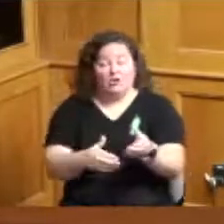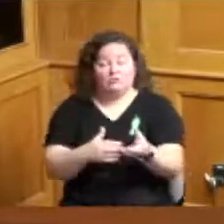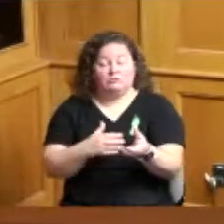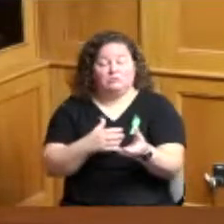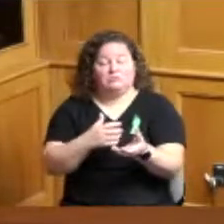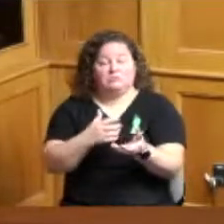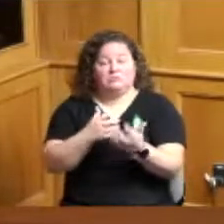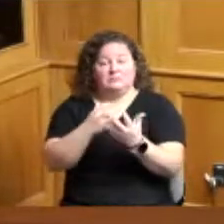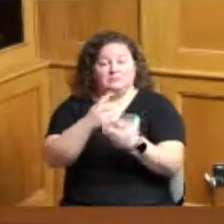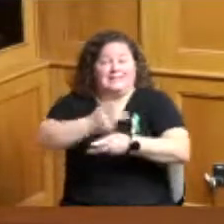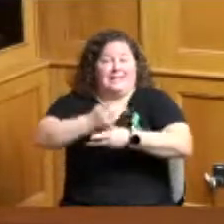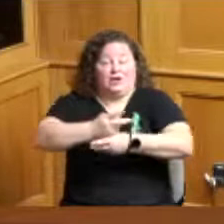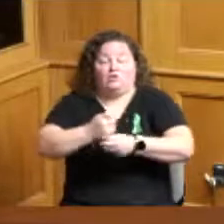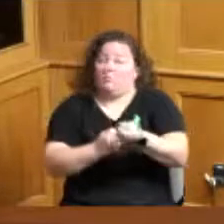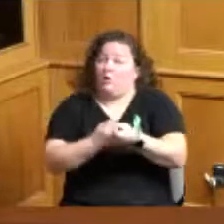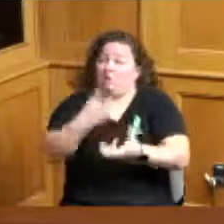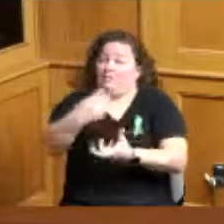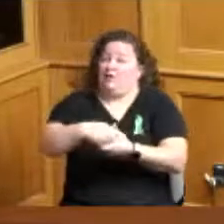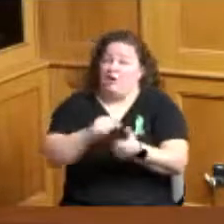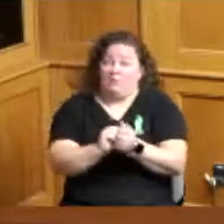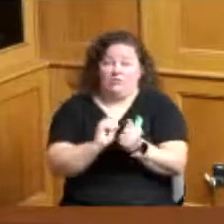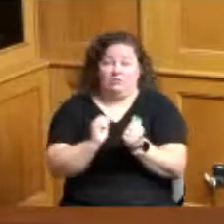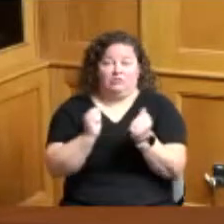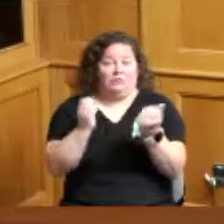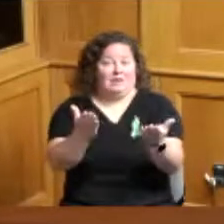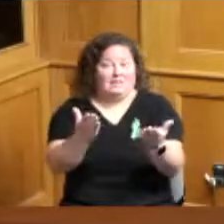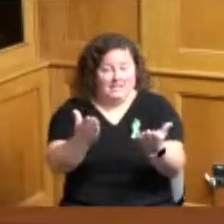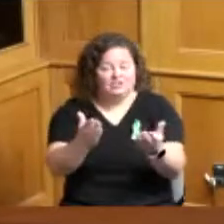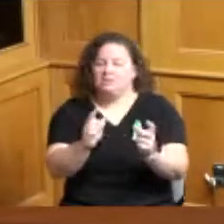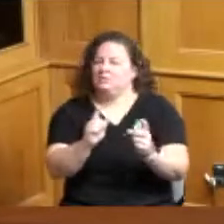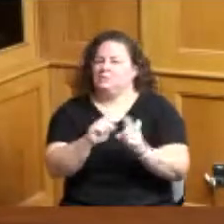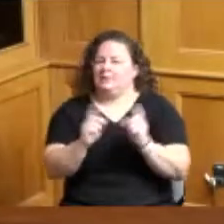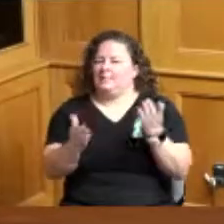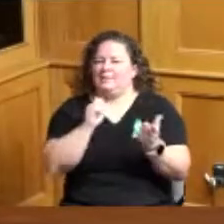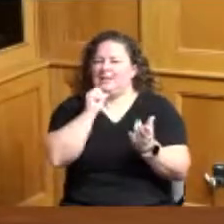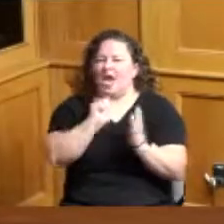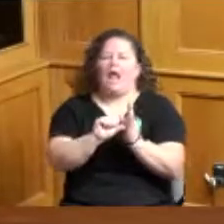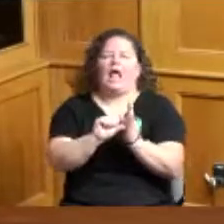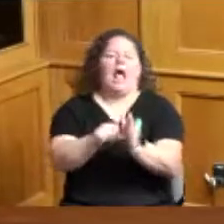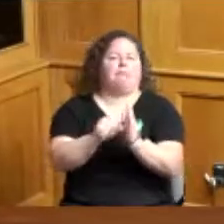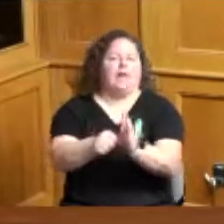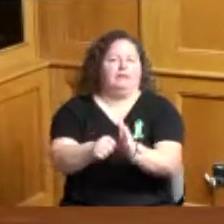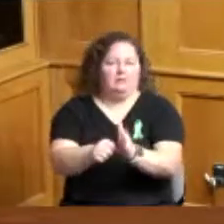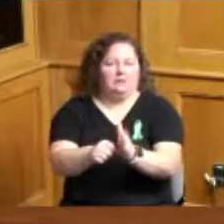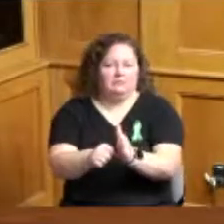our recommendations it just may not have been highlighted as well as it could have been so